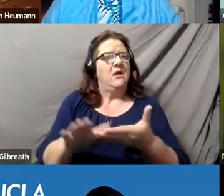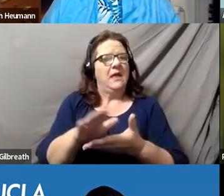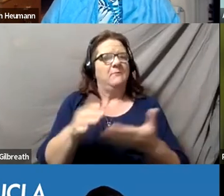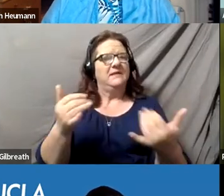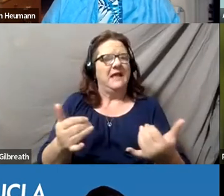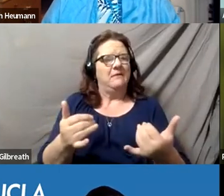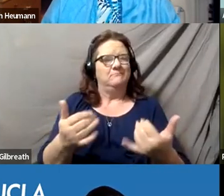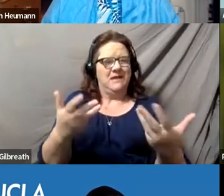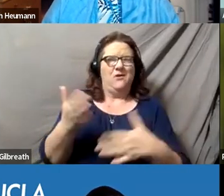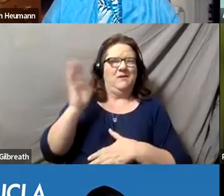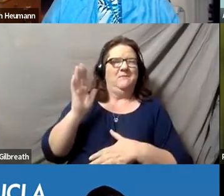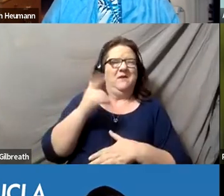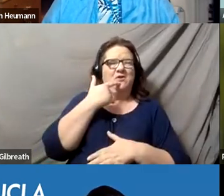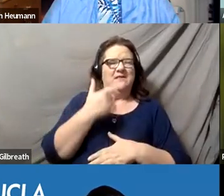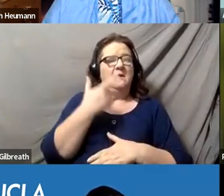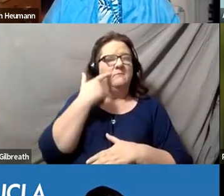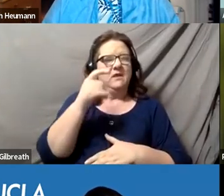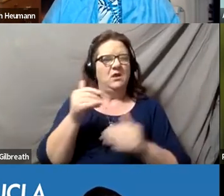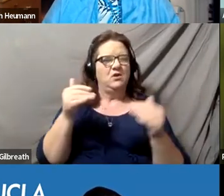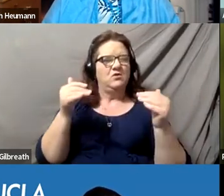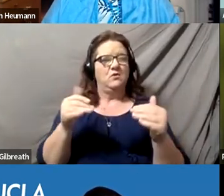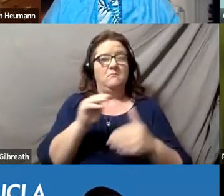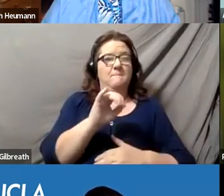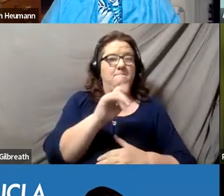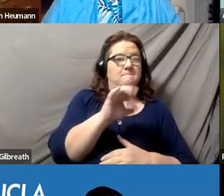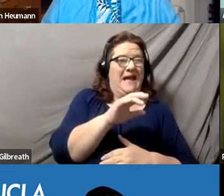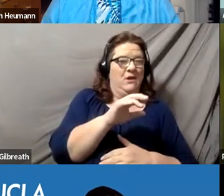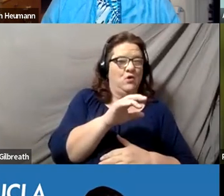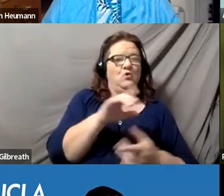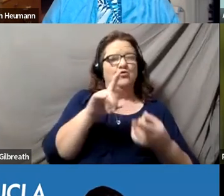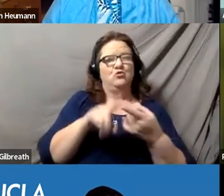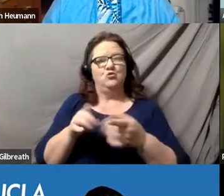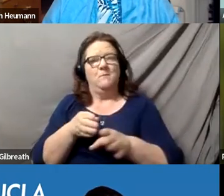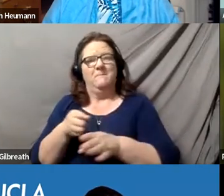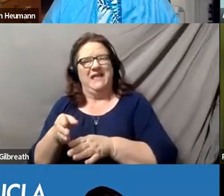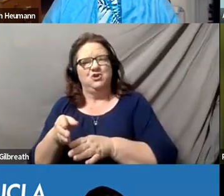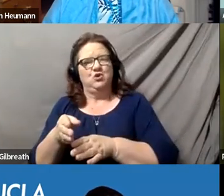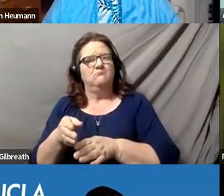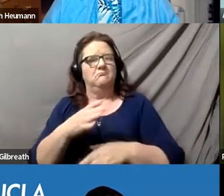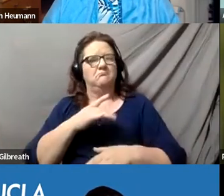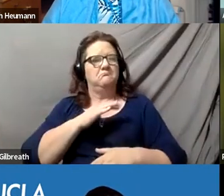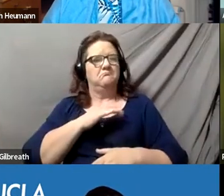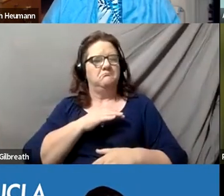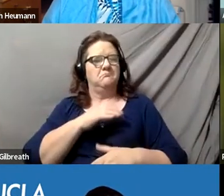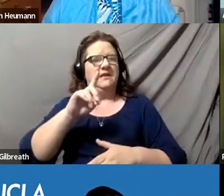as I said earlier, because you are moving from a minor in disability studies to a major. I think that's very important.